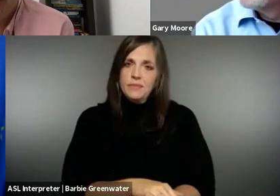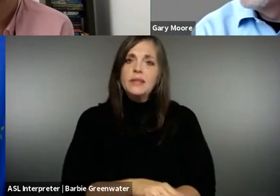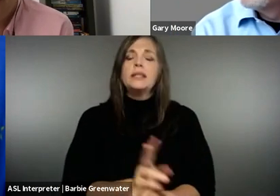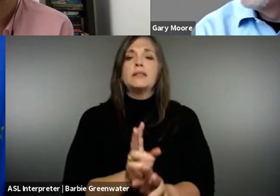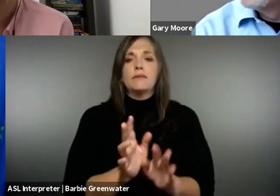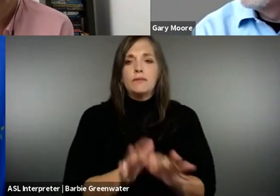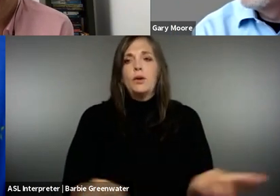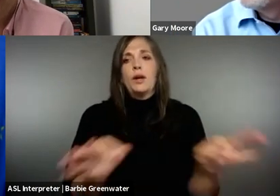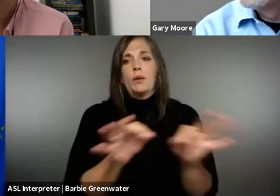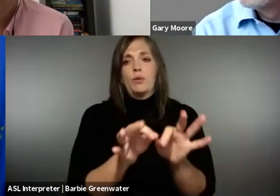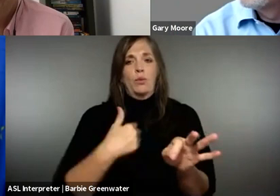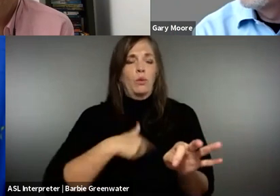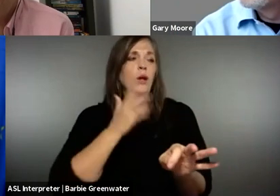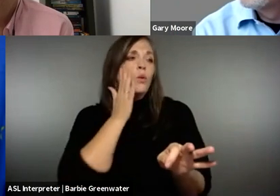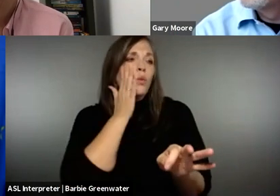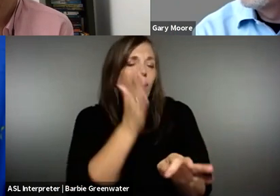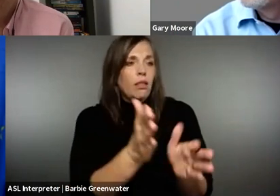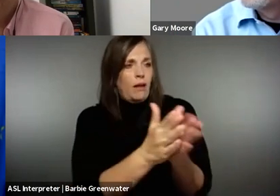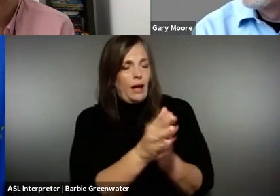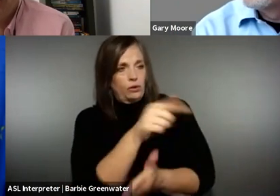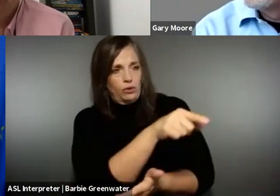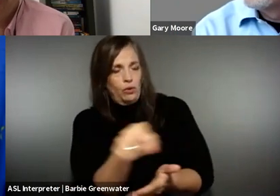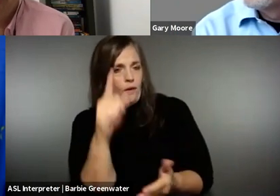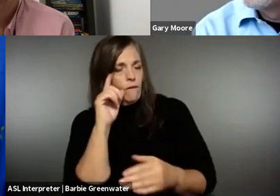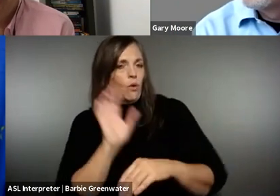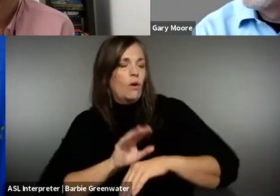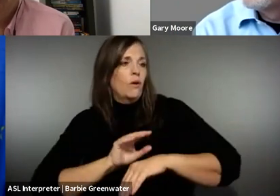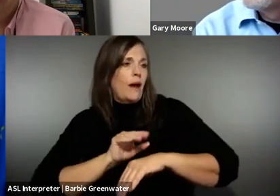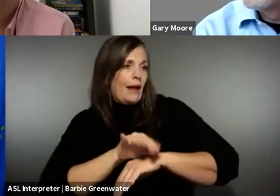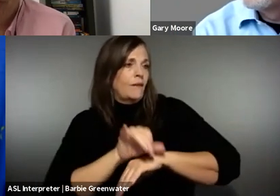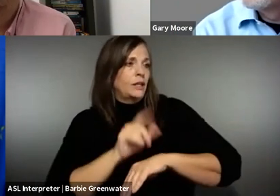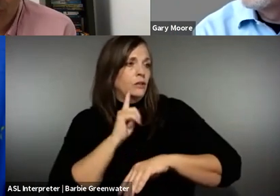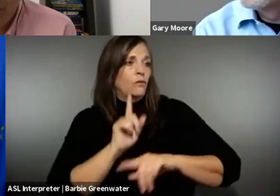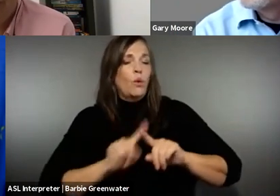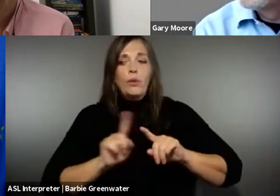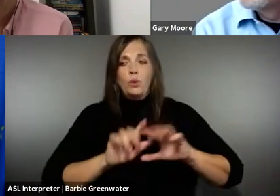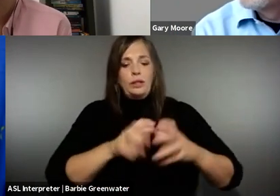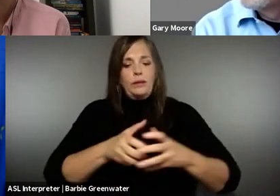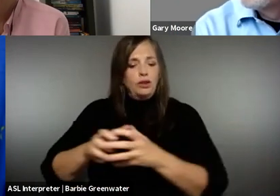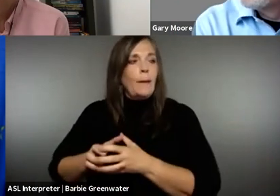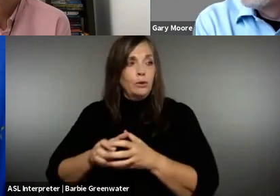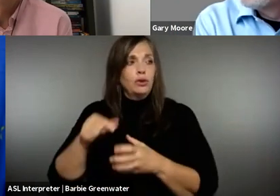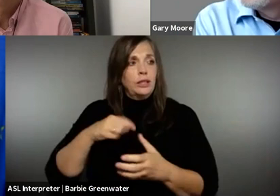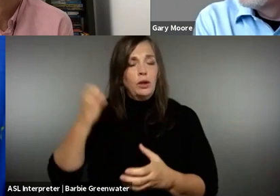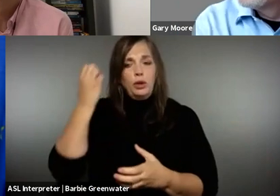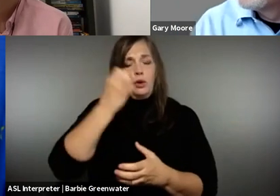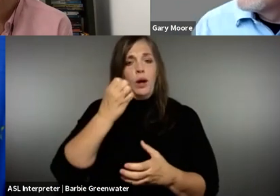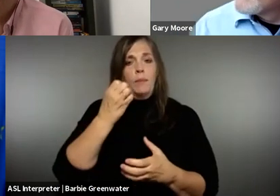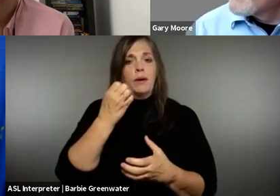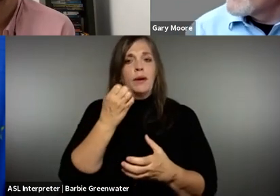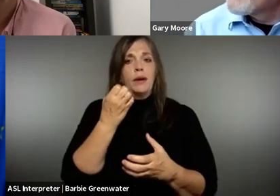Spanish university will be hopefully supporting (?) in this very nice -- and we will be going to ask you for advice, for sure, for all the